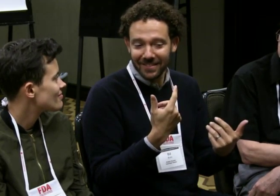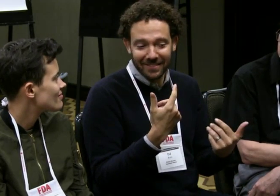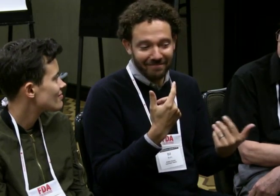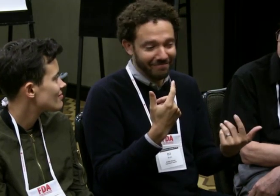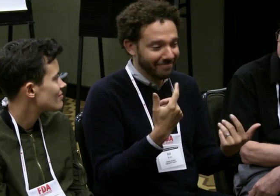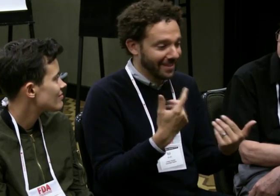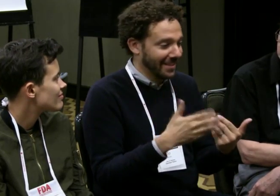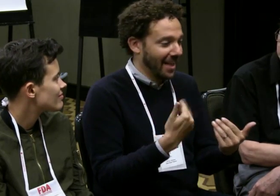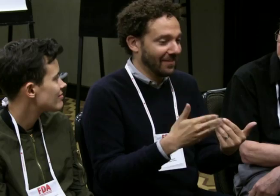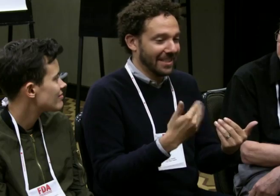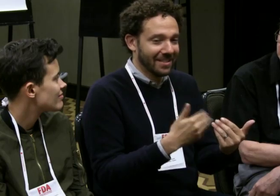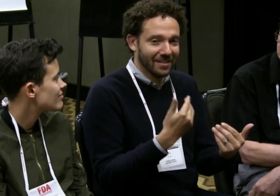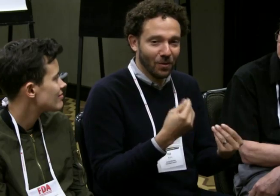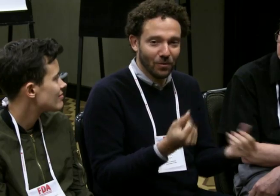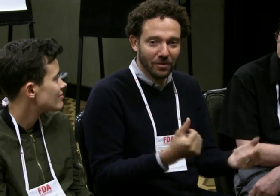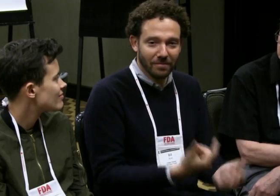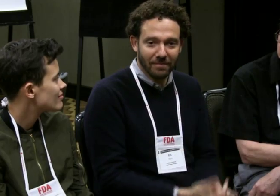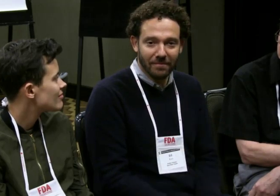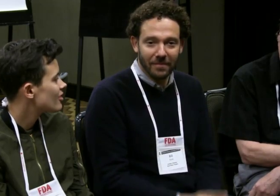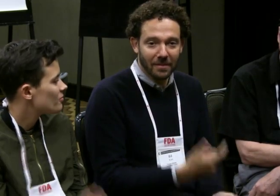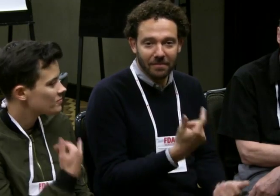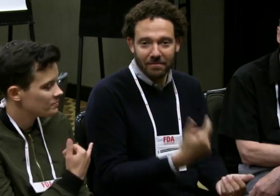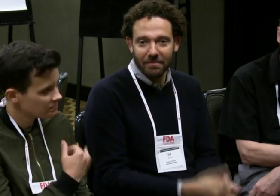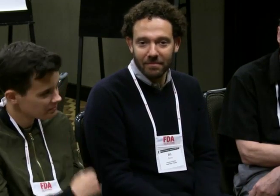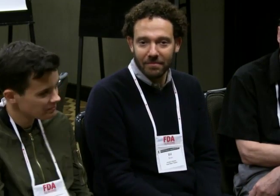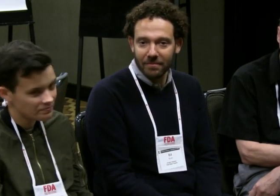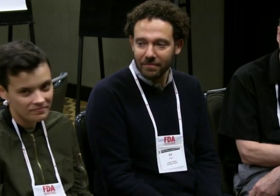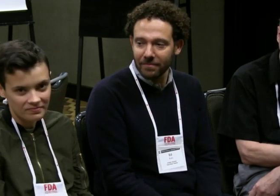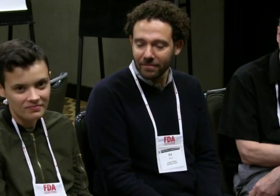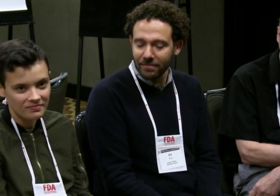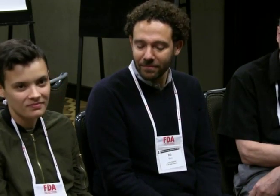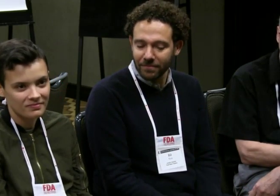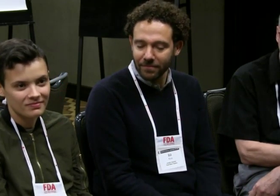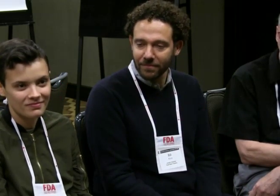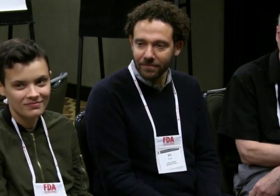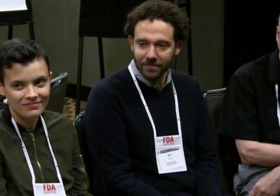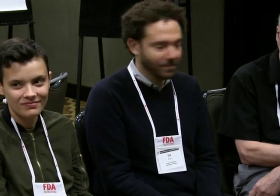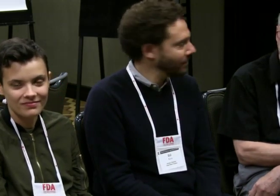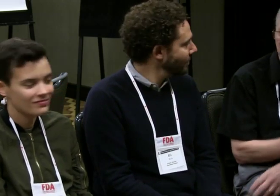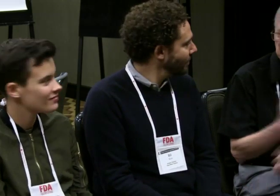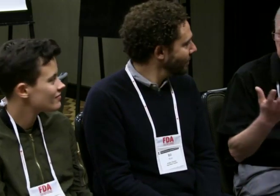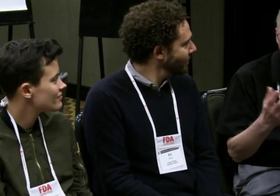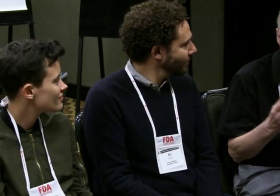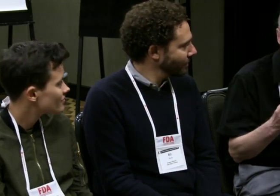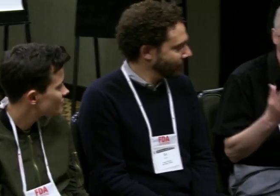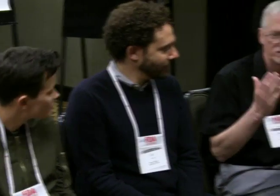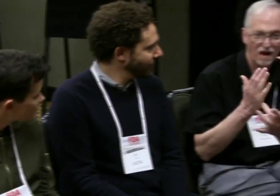It's been working for us. And it's a convenient solution. (translator) Yeah, same here.